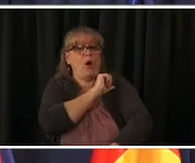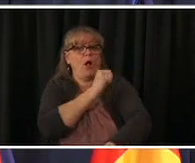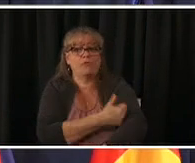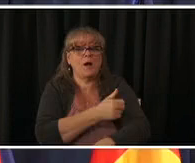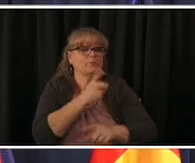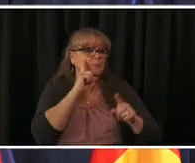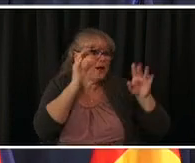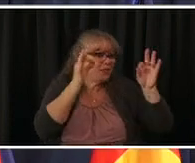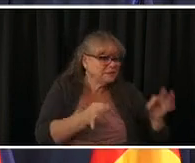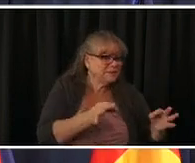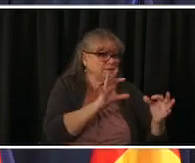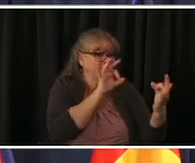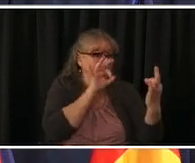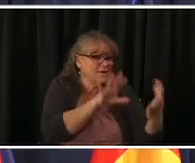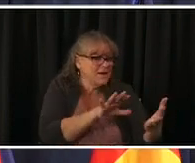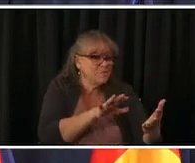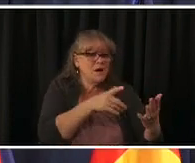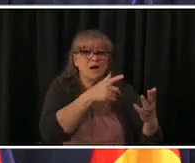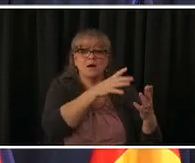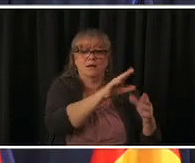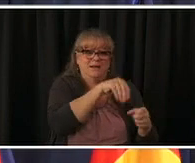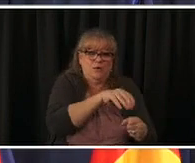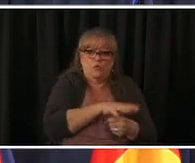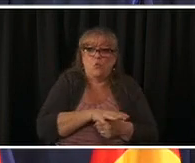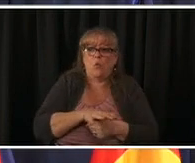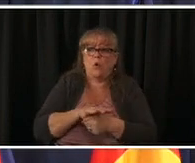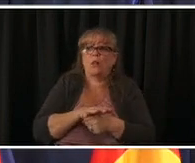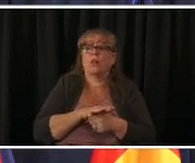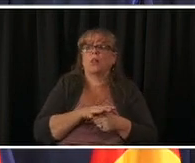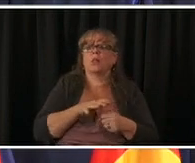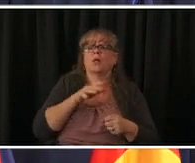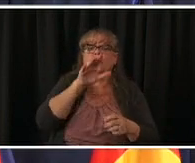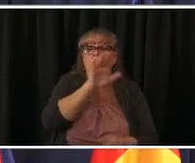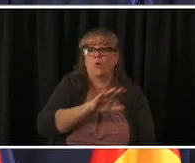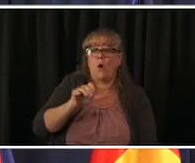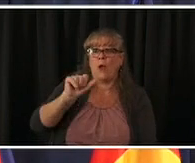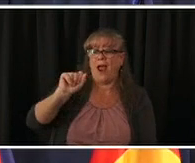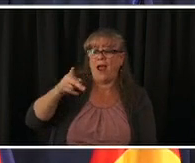of mid april around april 16th for when we'll be able to make that transition but no actions